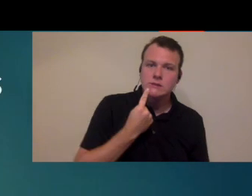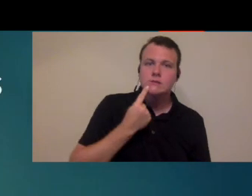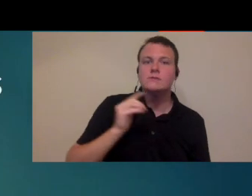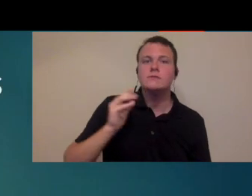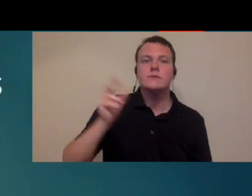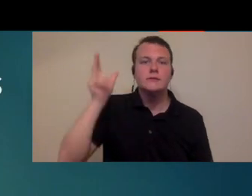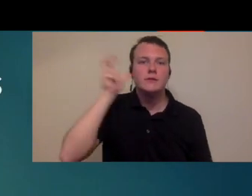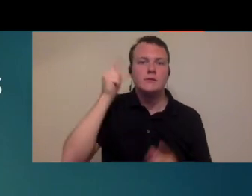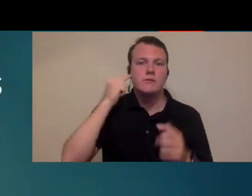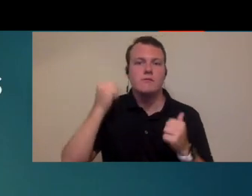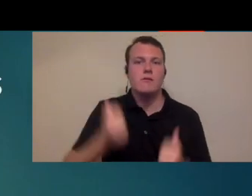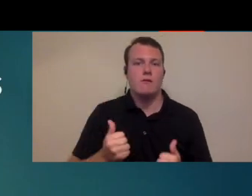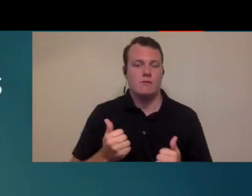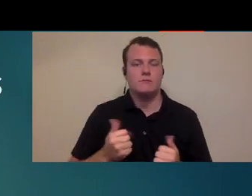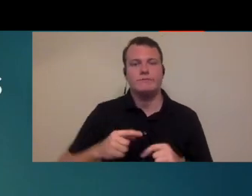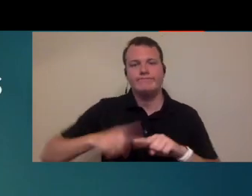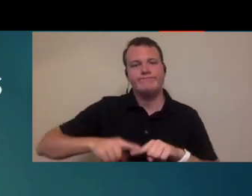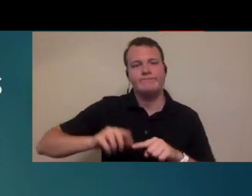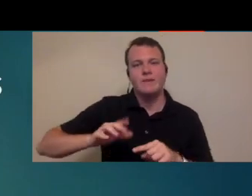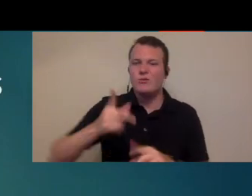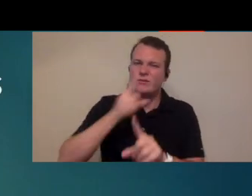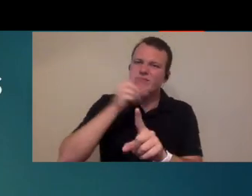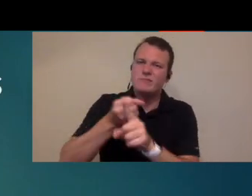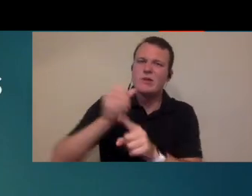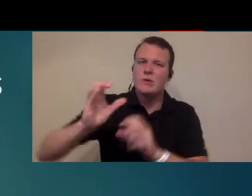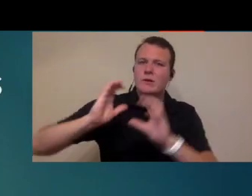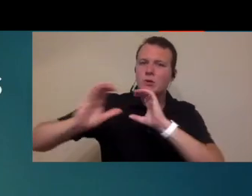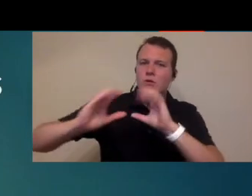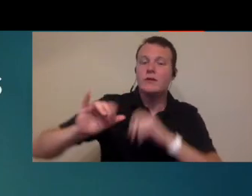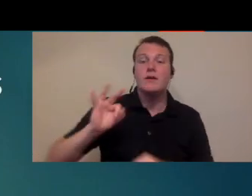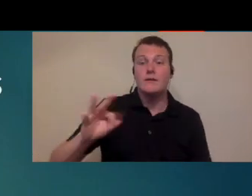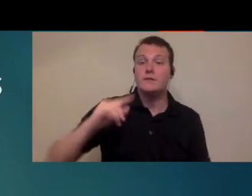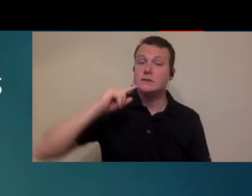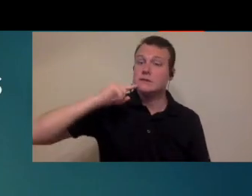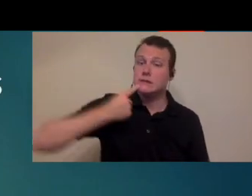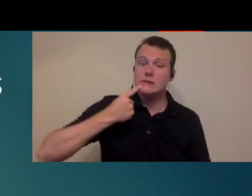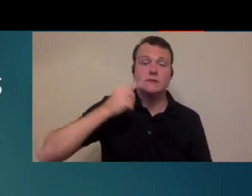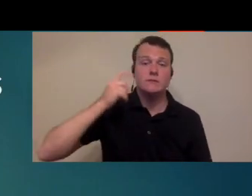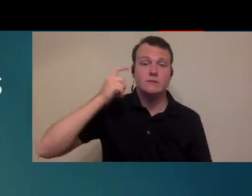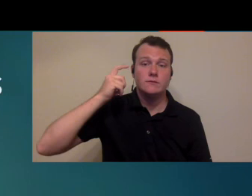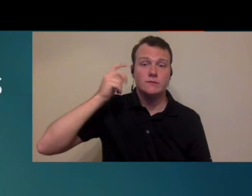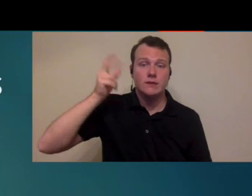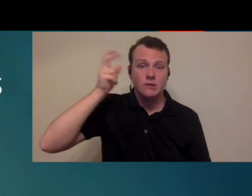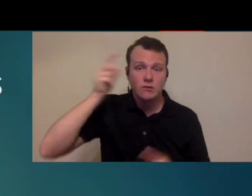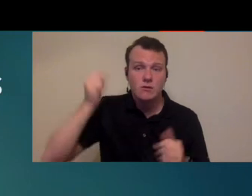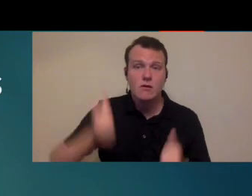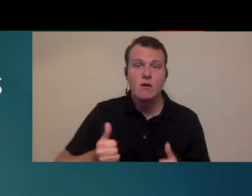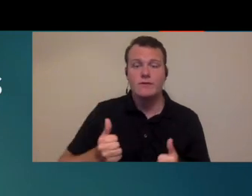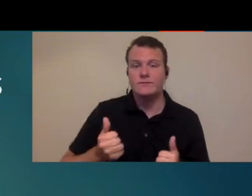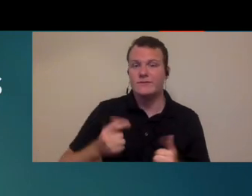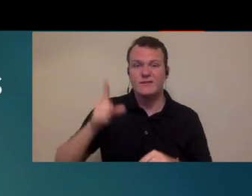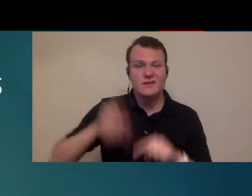communication ability you know if they've got a severe hearing loss and really cannot function without the use their hearing aid or their cochlear